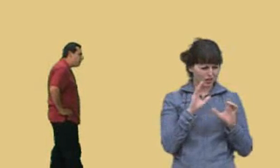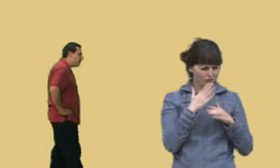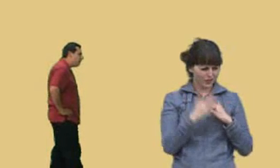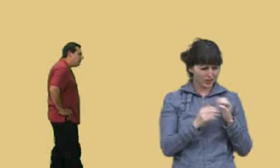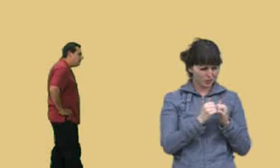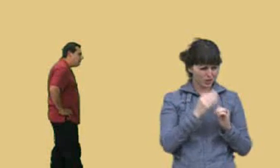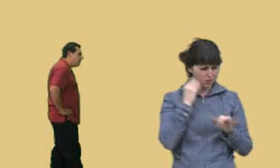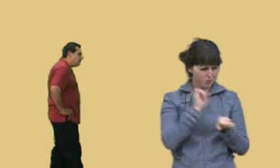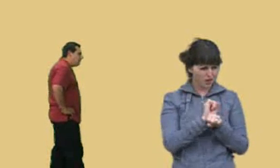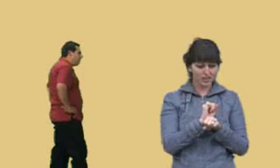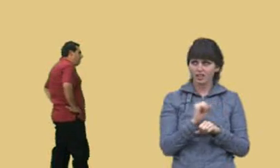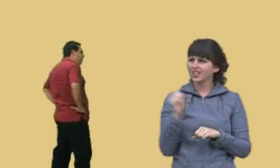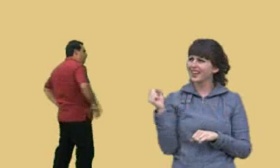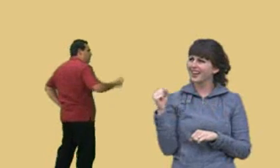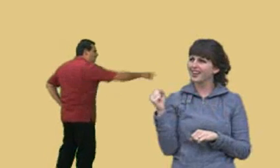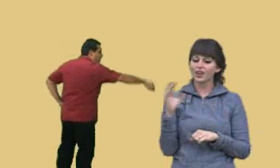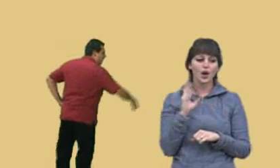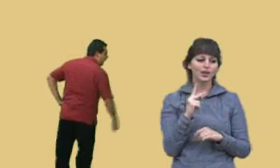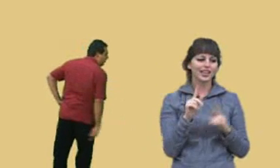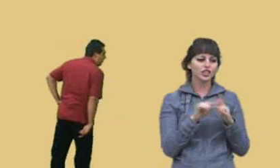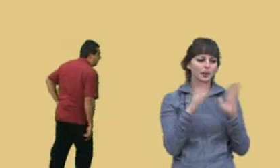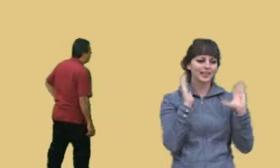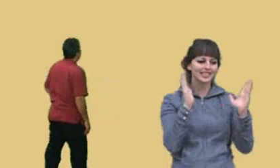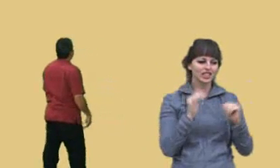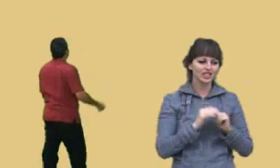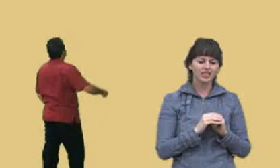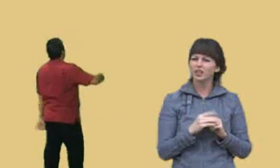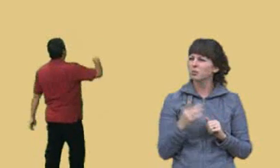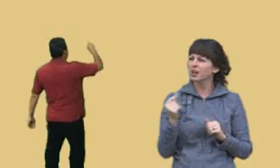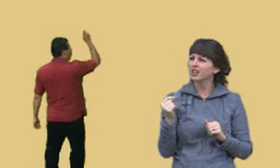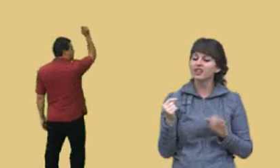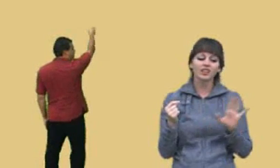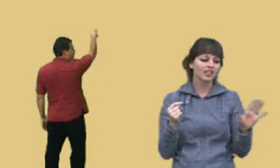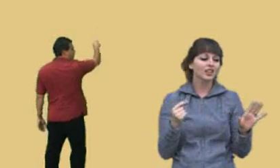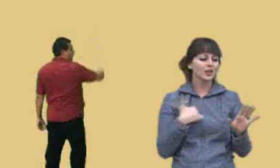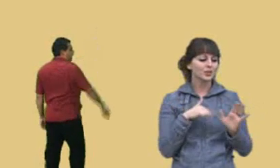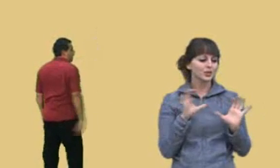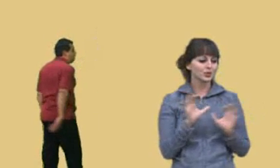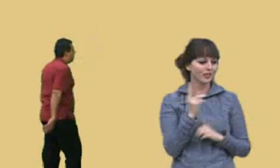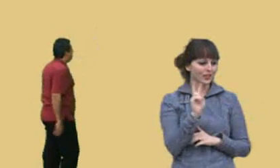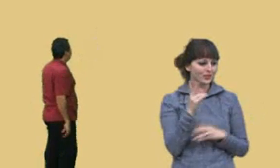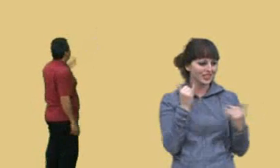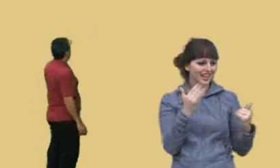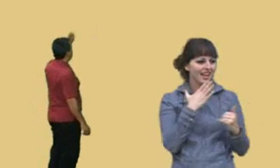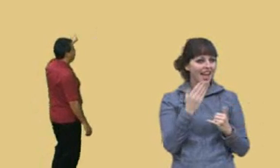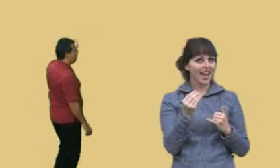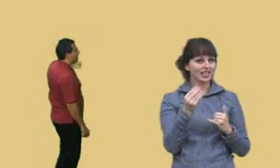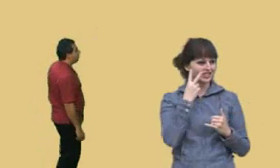Charlie: Yeah! Professor Perez: All right, well start paying attention here. Okay, we're doing volume today and let's go and list the equation for you right there.